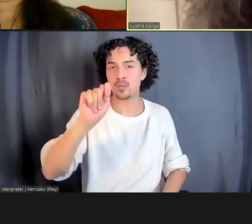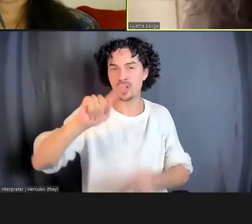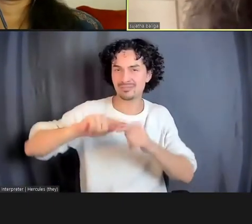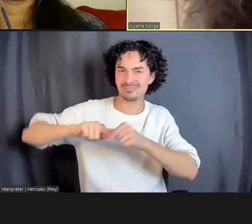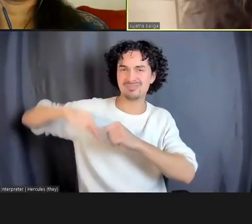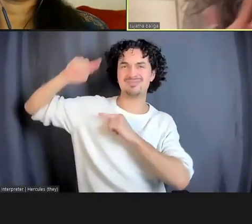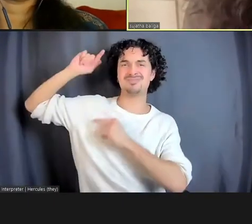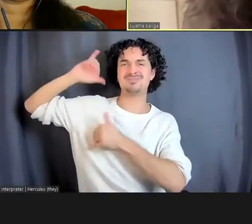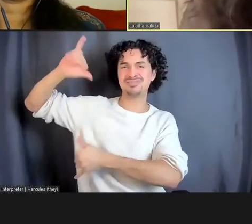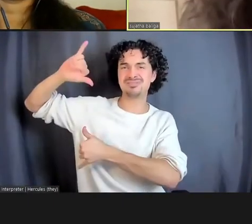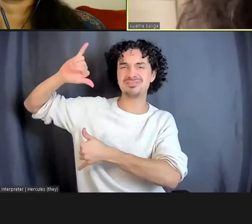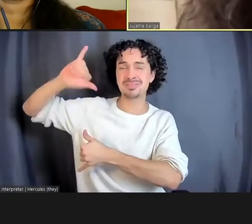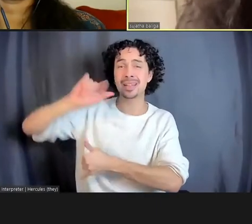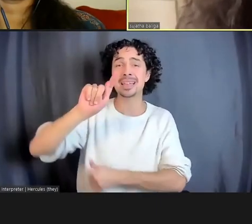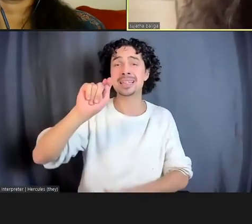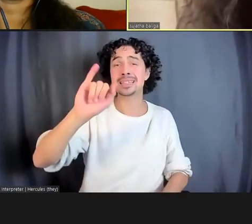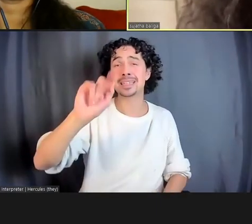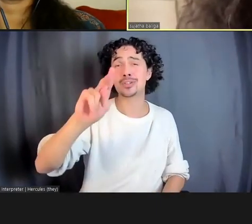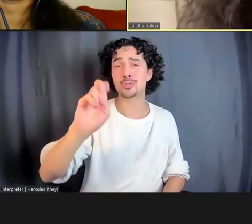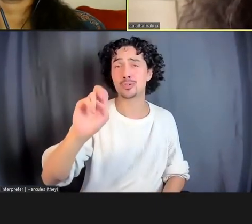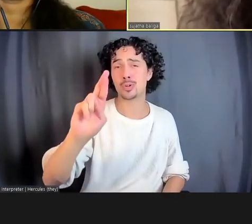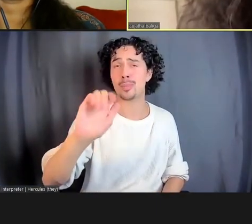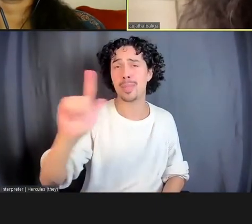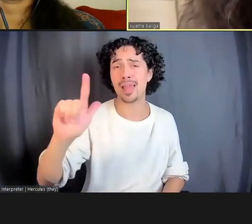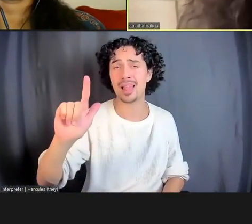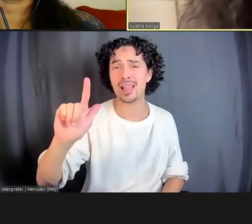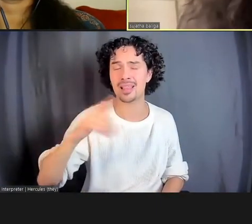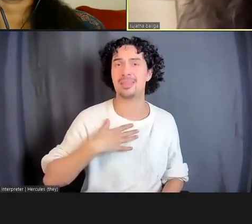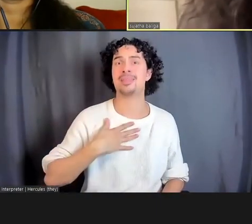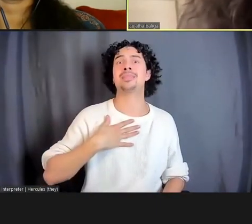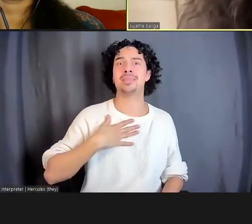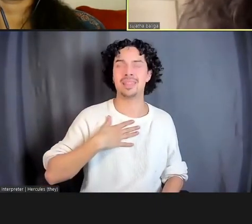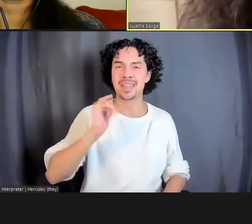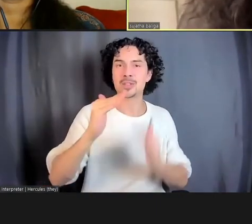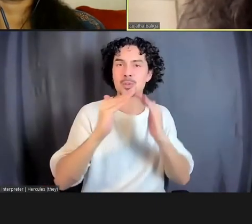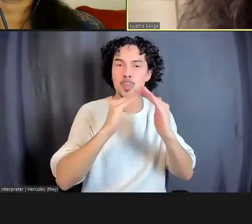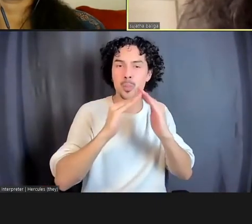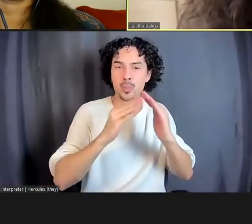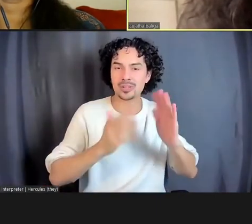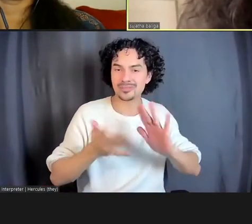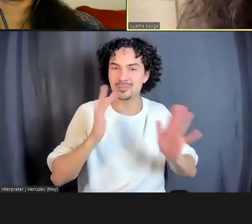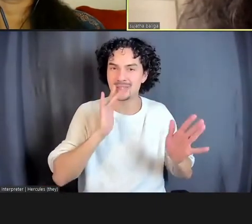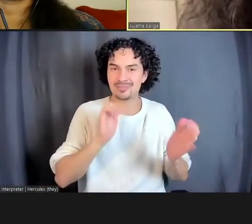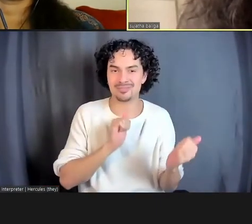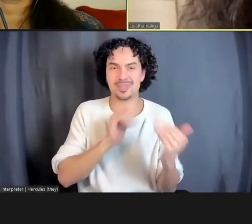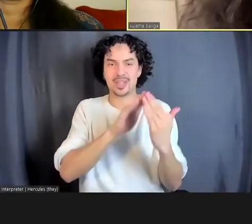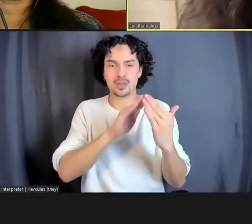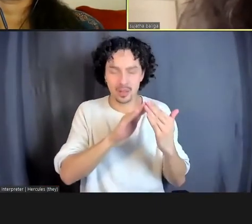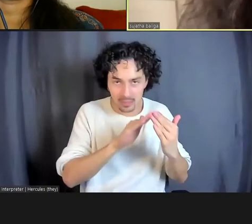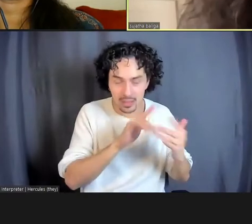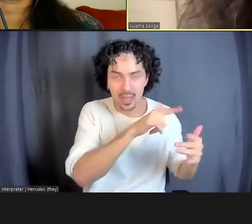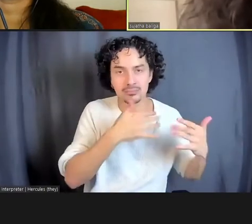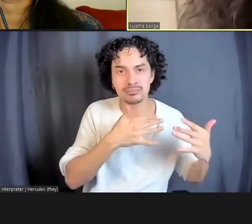We connected with some community artists, and he did produce this beautiful piece of artwork, and has stayed out of trouble since.